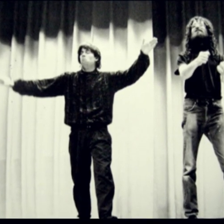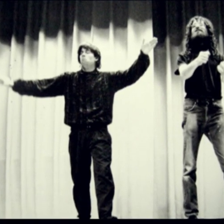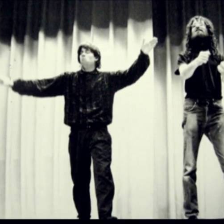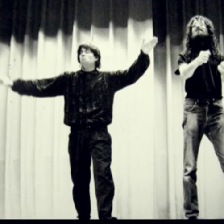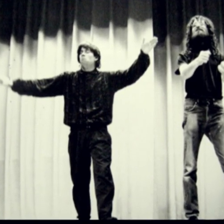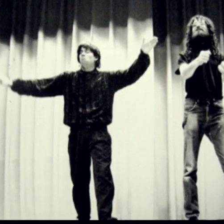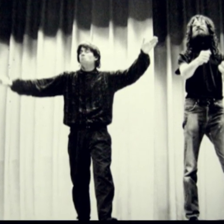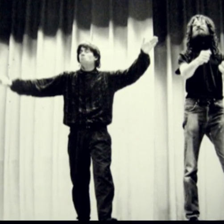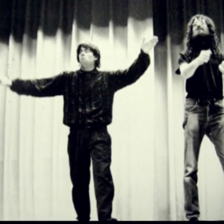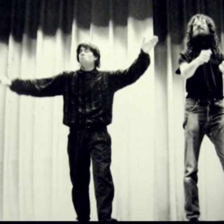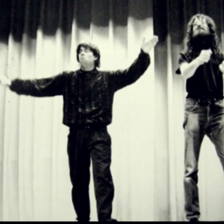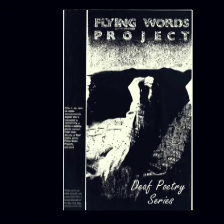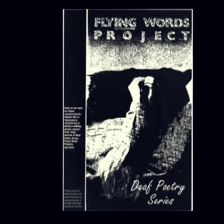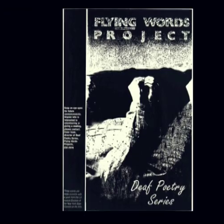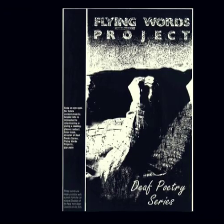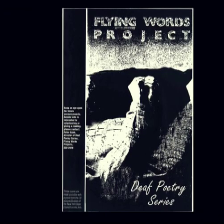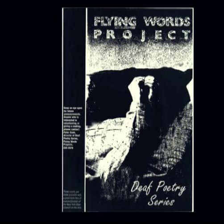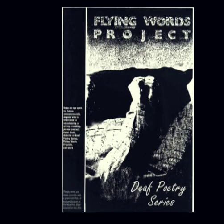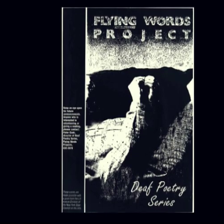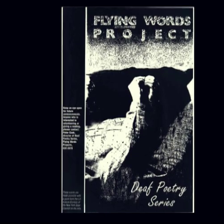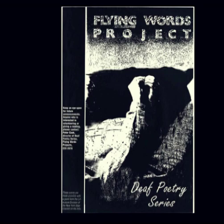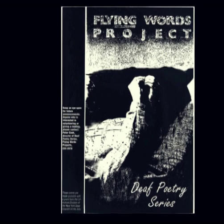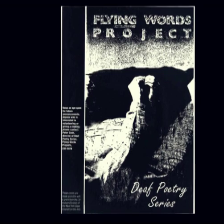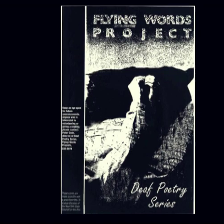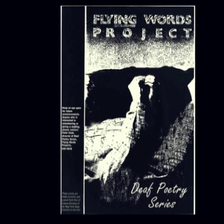And there was nothing going on like this anywhere else at the time.